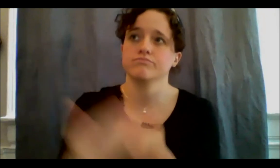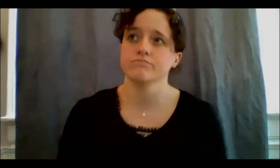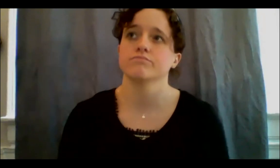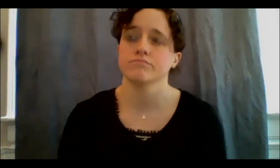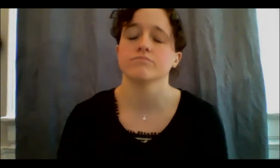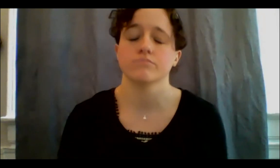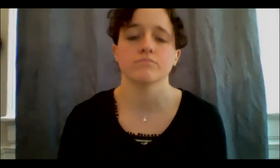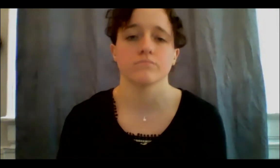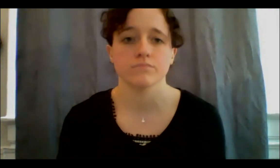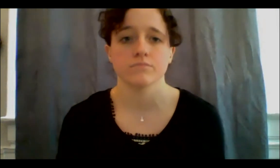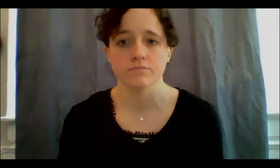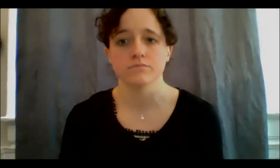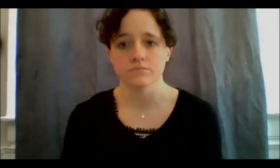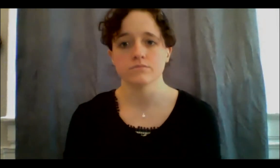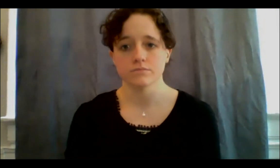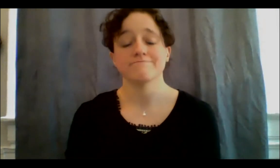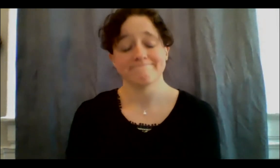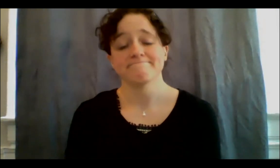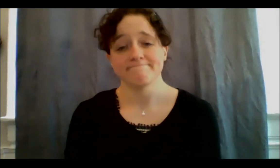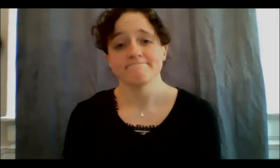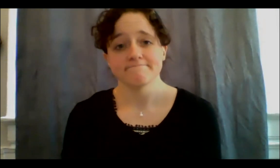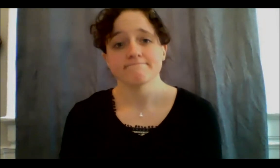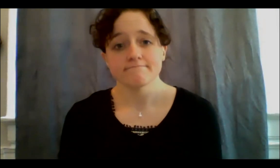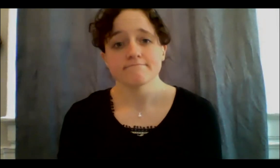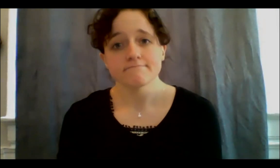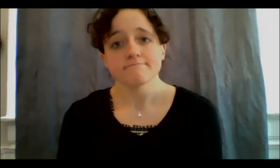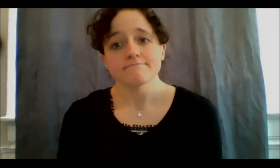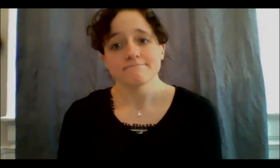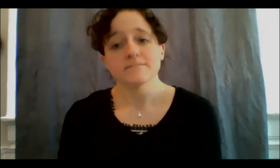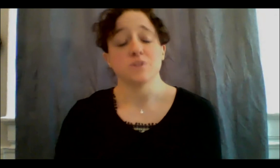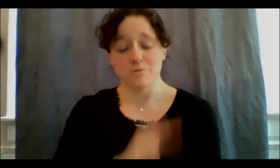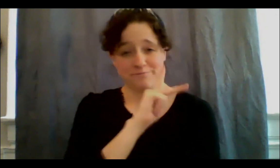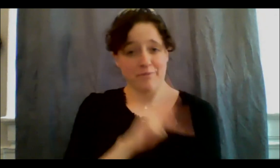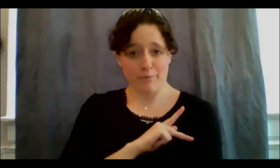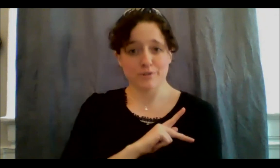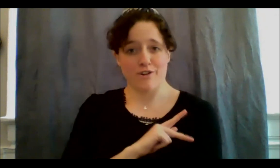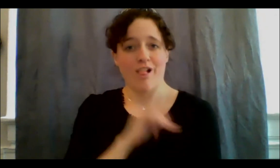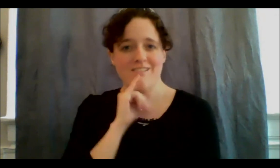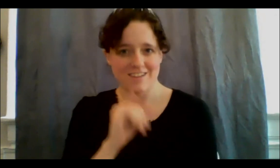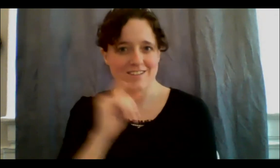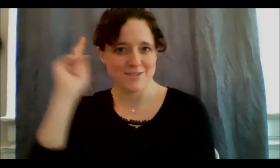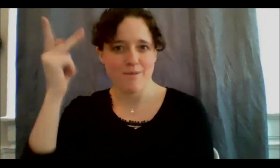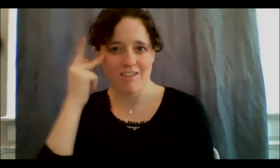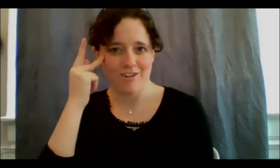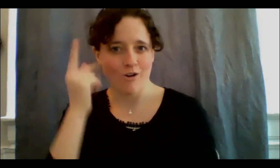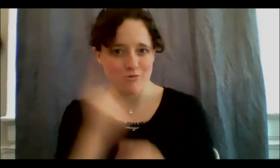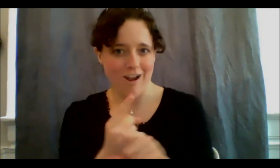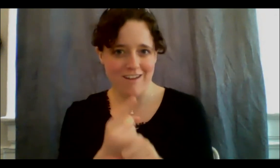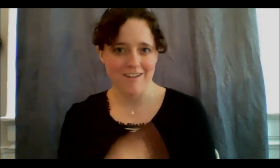So, then even the personal is political, right? I've had to also think through, ok,